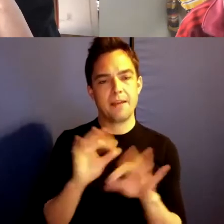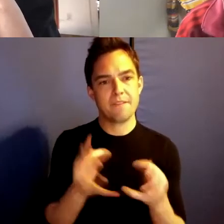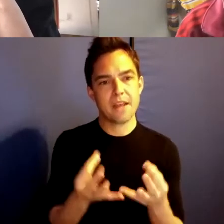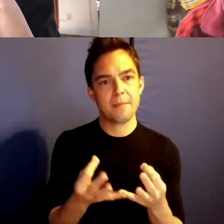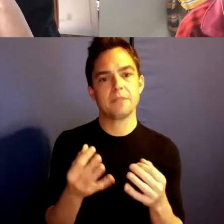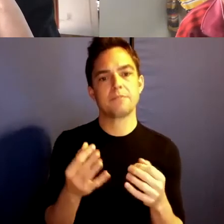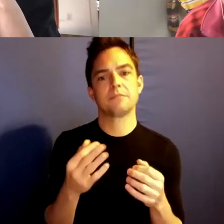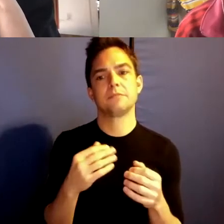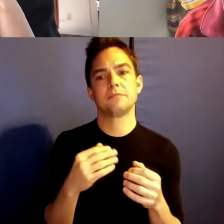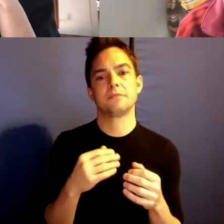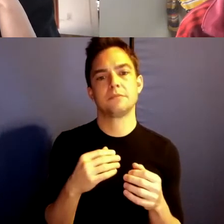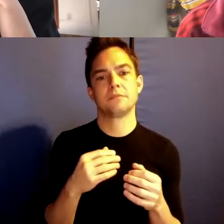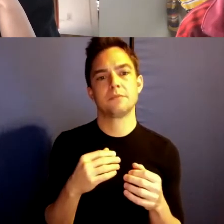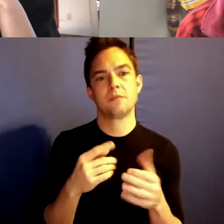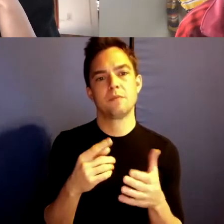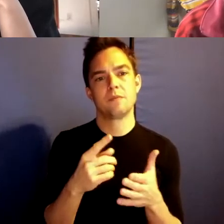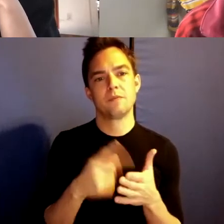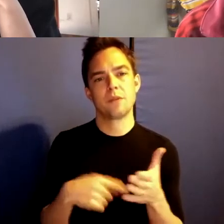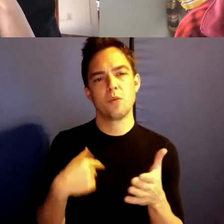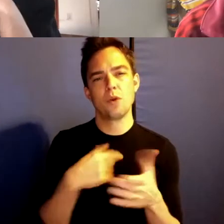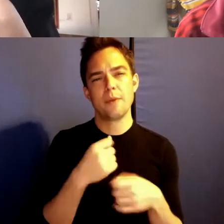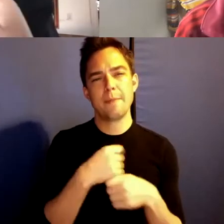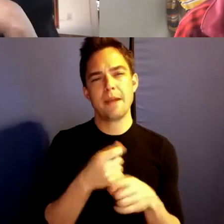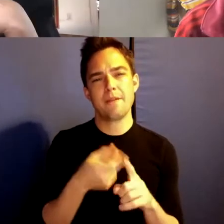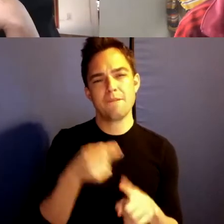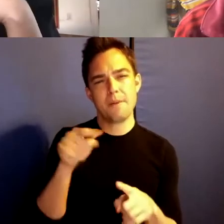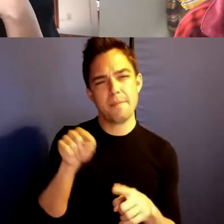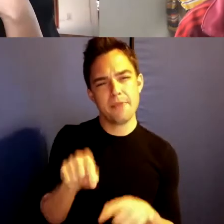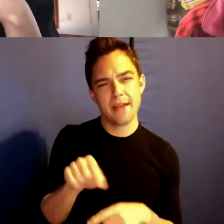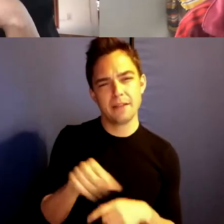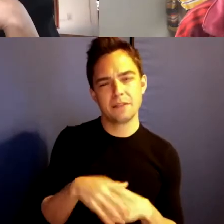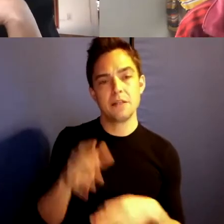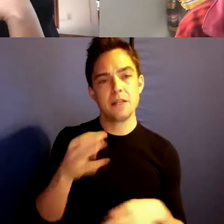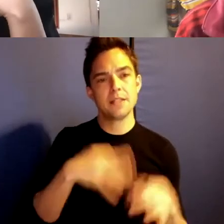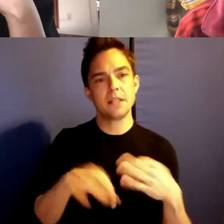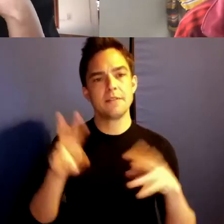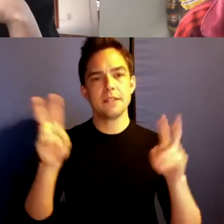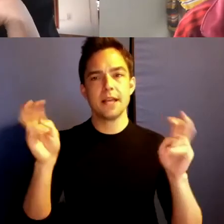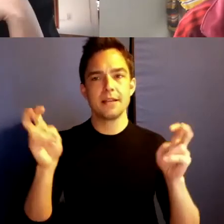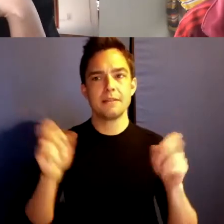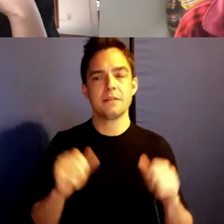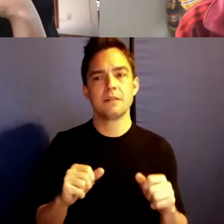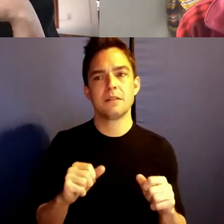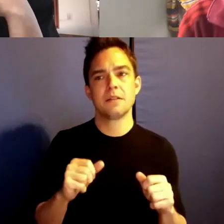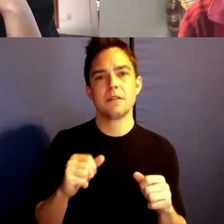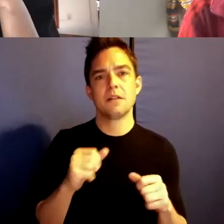And what do we make from it. Instead of the sort of production or reproduction